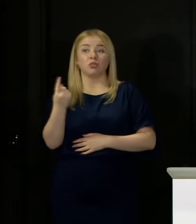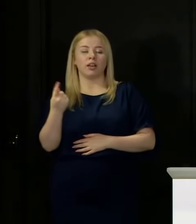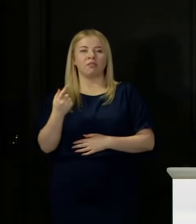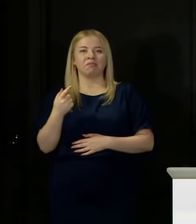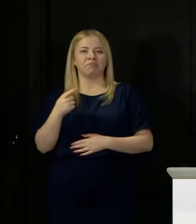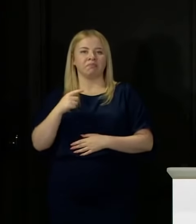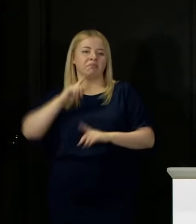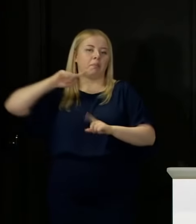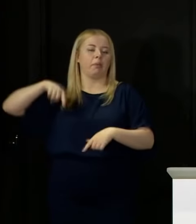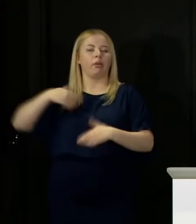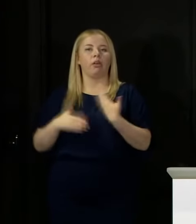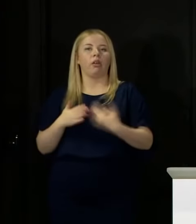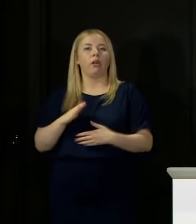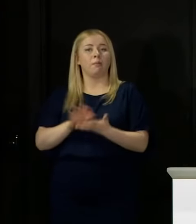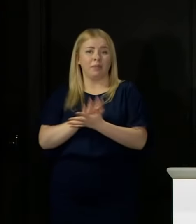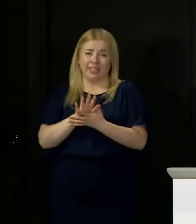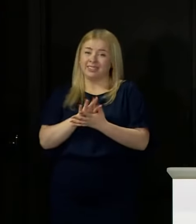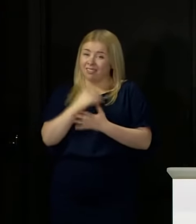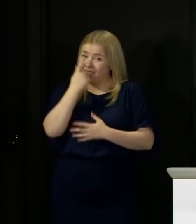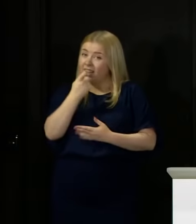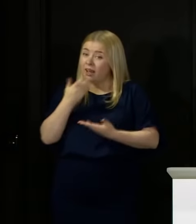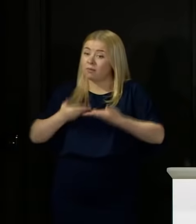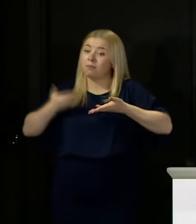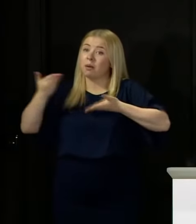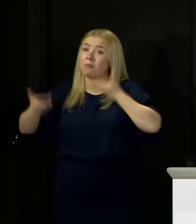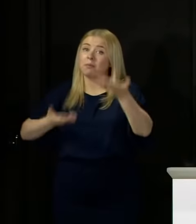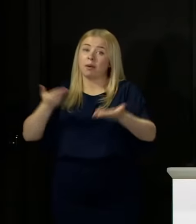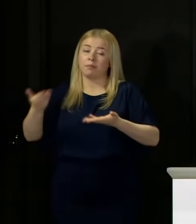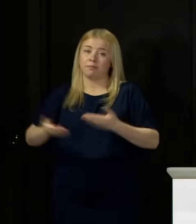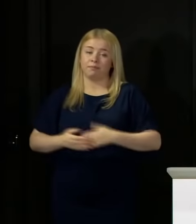all of these things are intended to deny it that chance to spread.